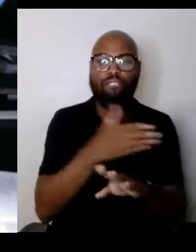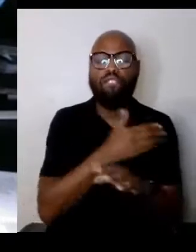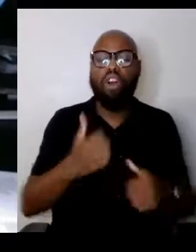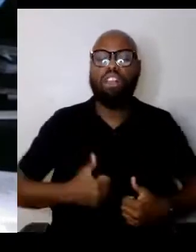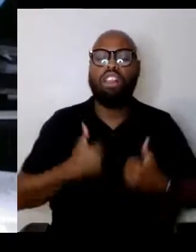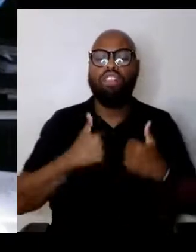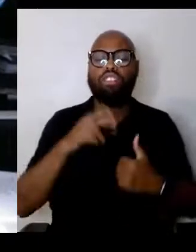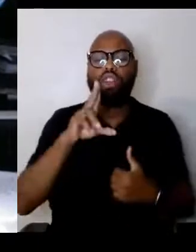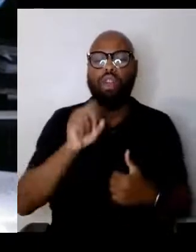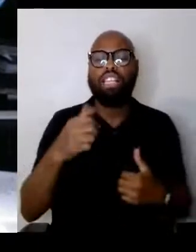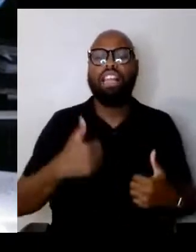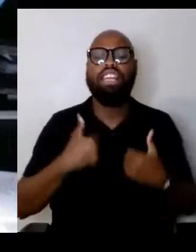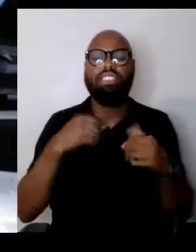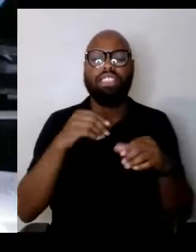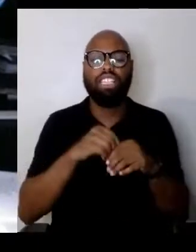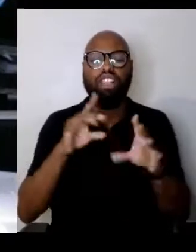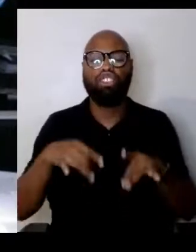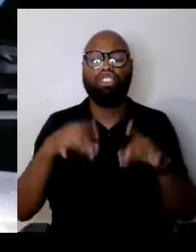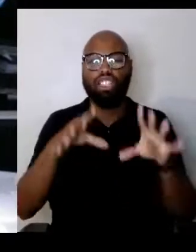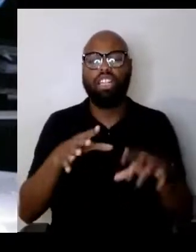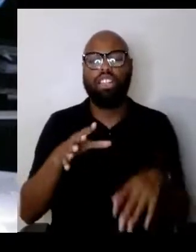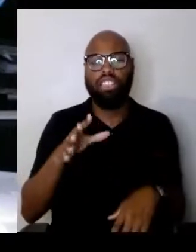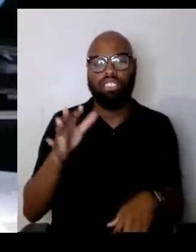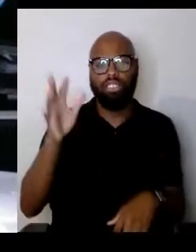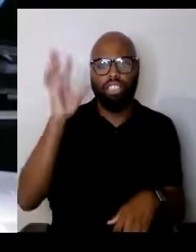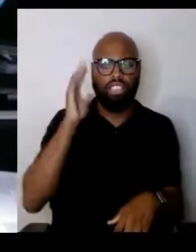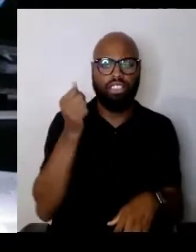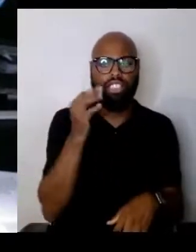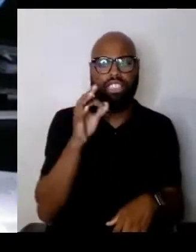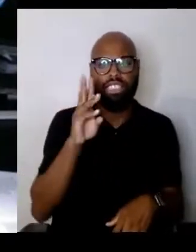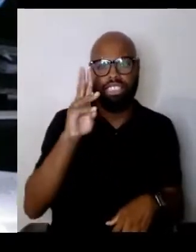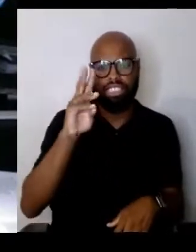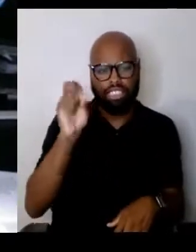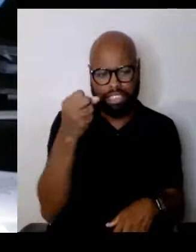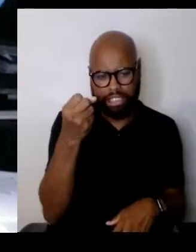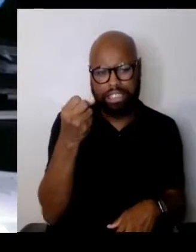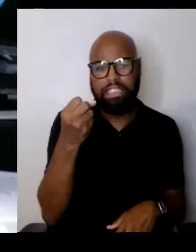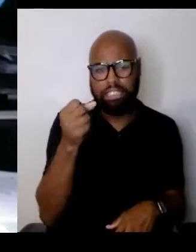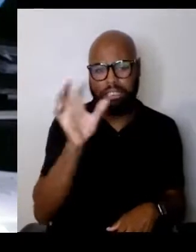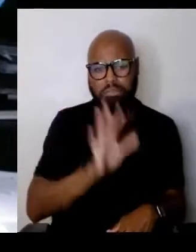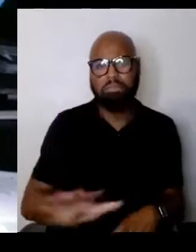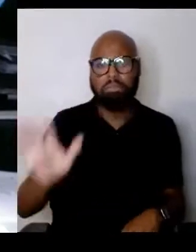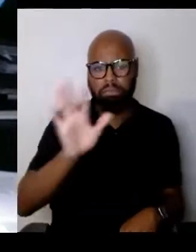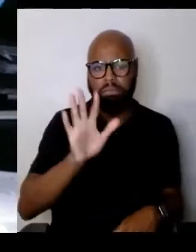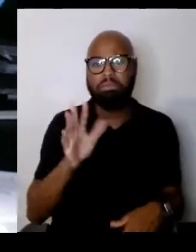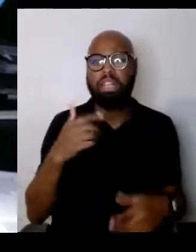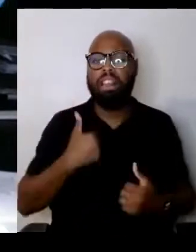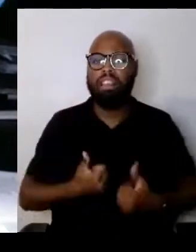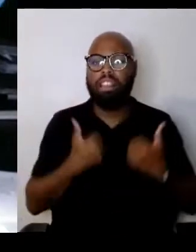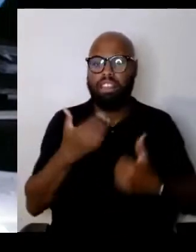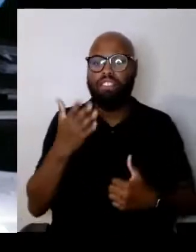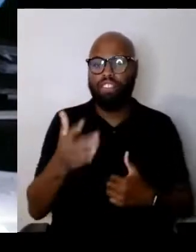that's going back to the late 60s and I lived there for 14 years